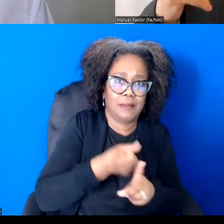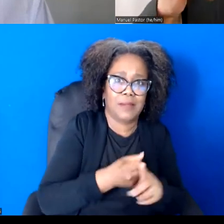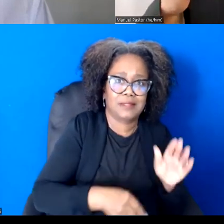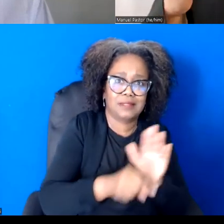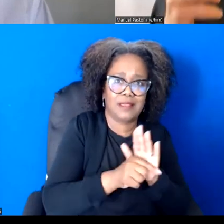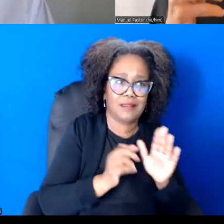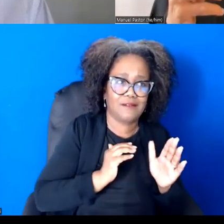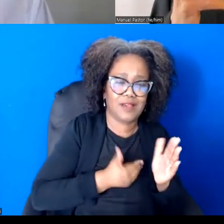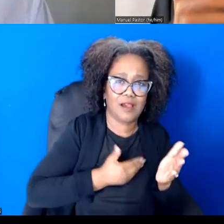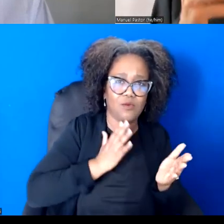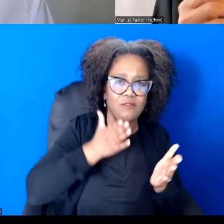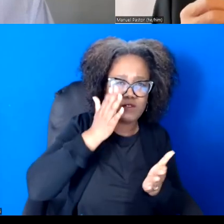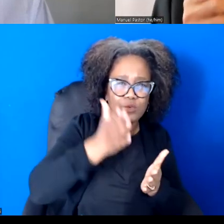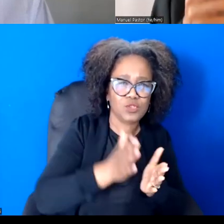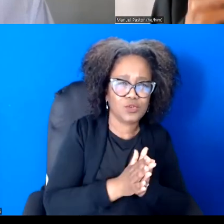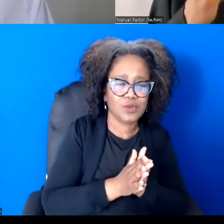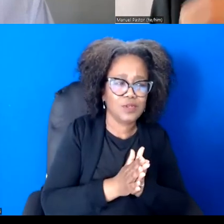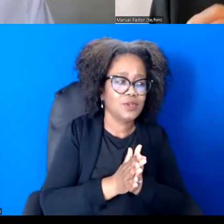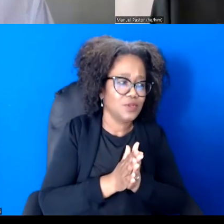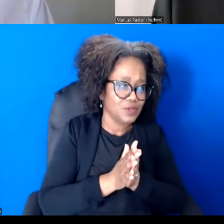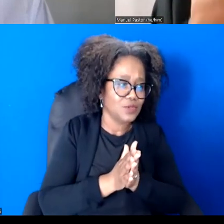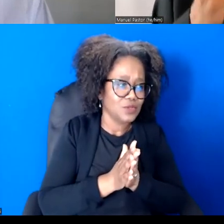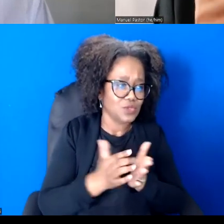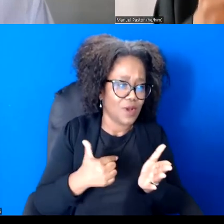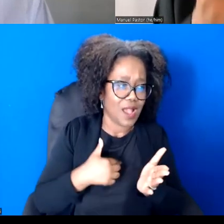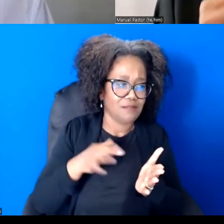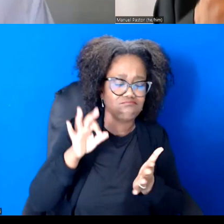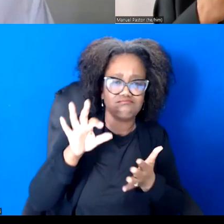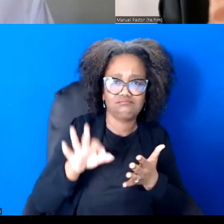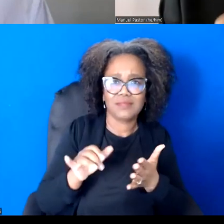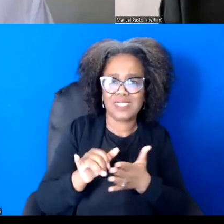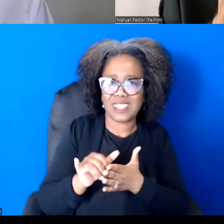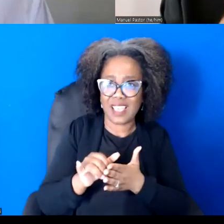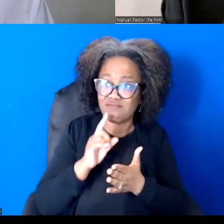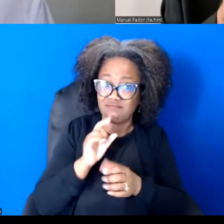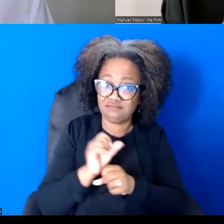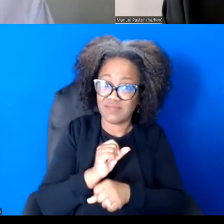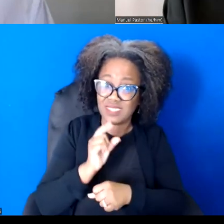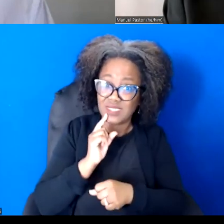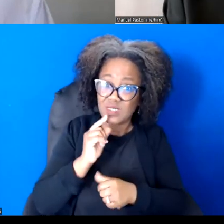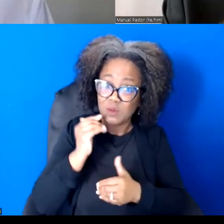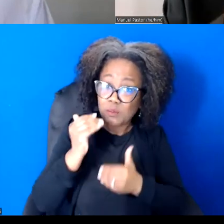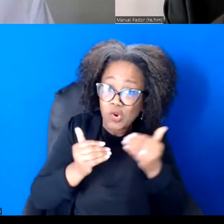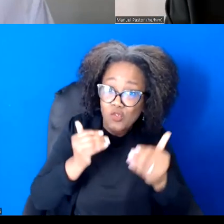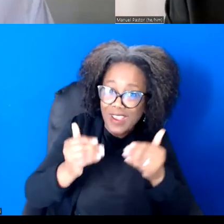So I keep saying that progressives need to own equity, not just the fairness and inclusion